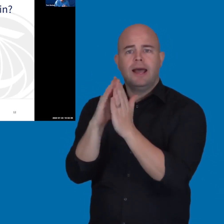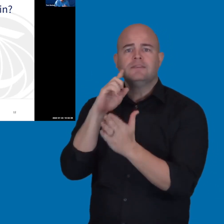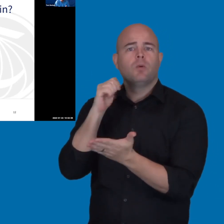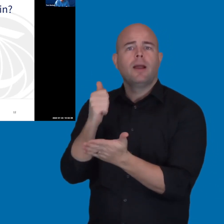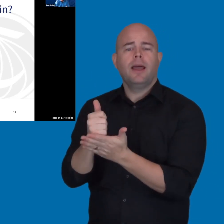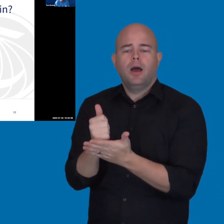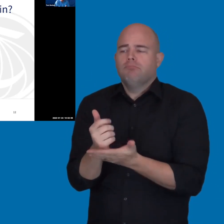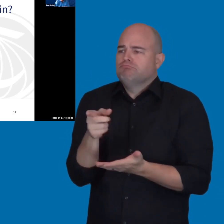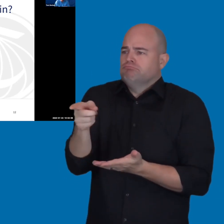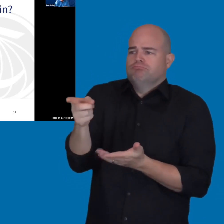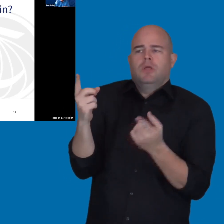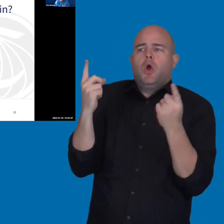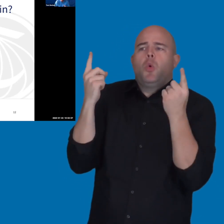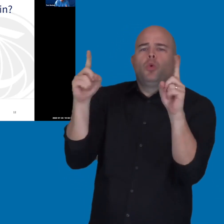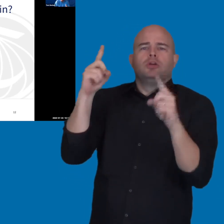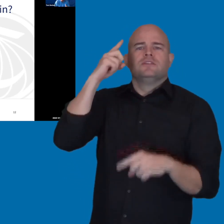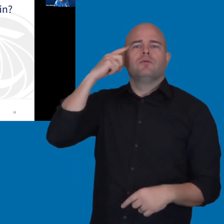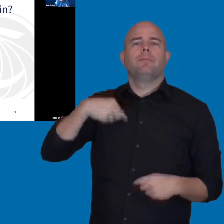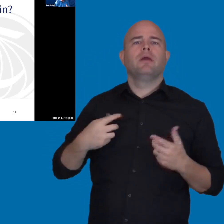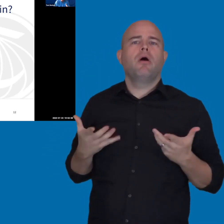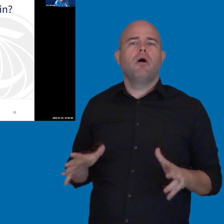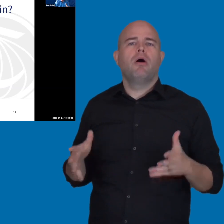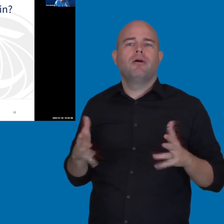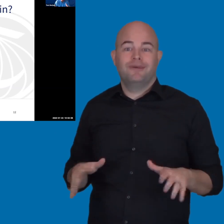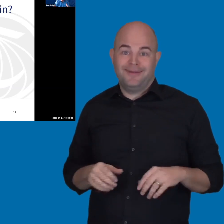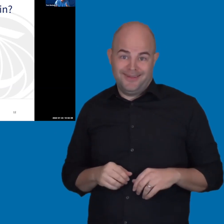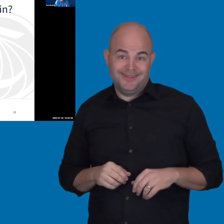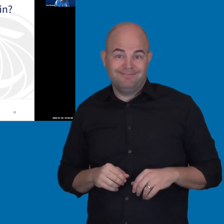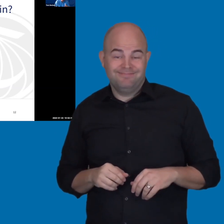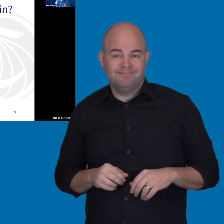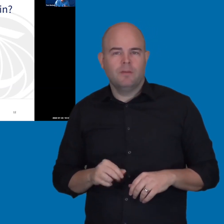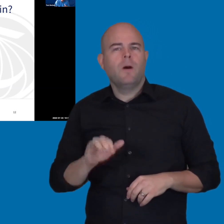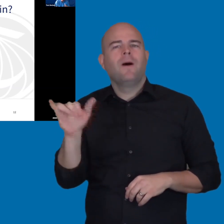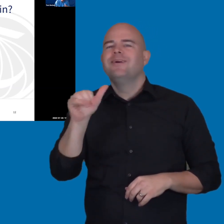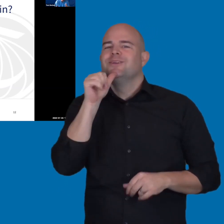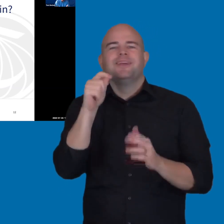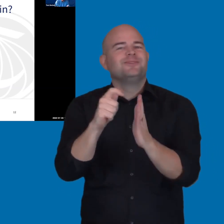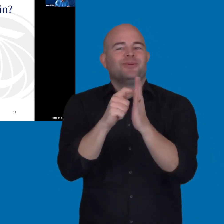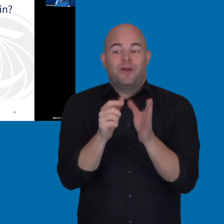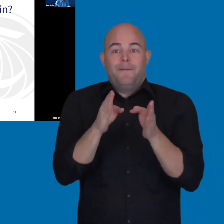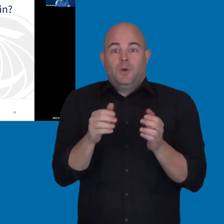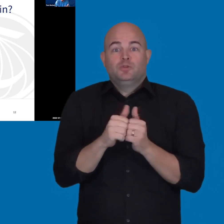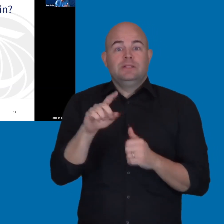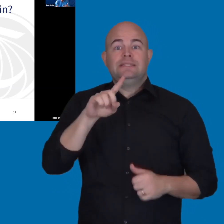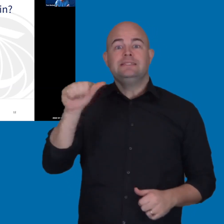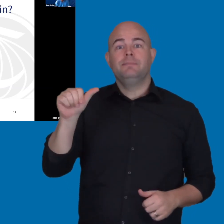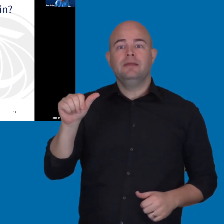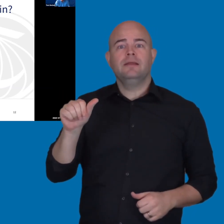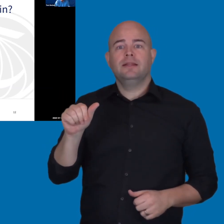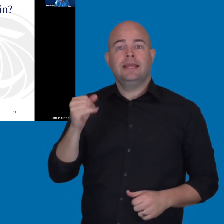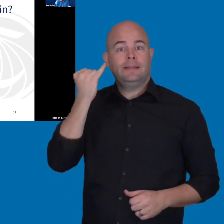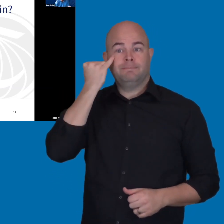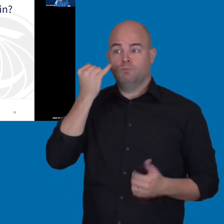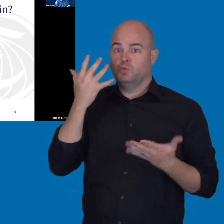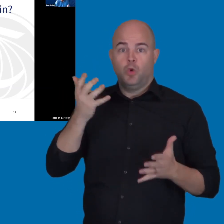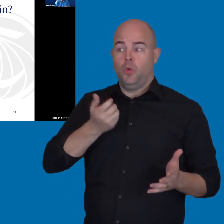It just works. Another critical thing is it doesn't require a person with a disability to disclose that to anyone.